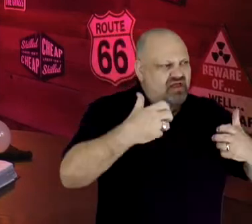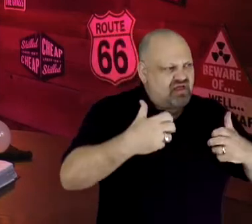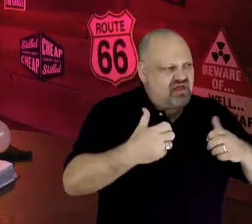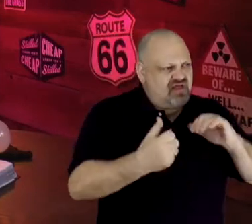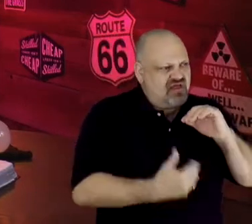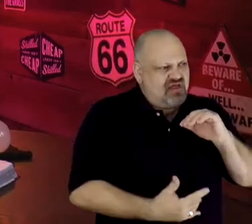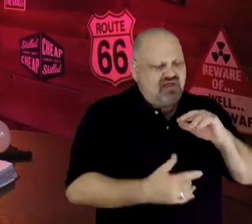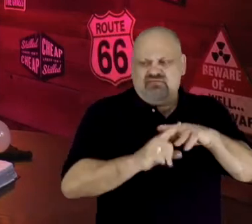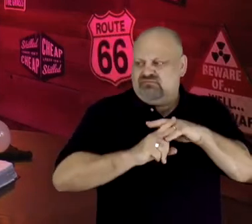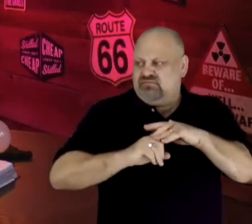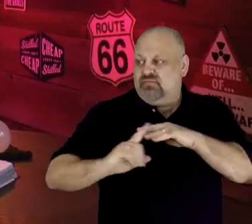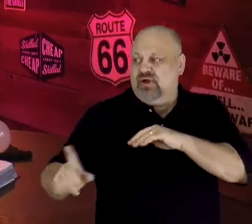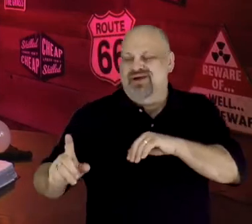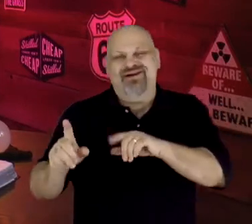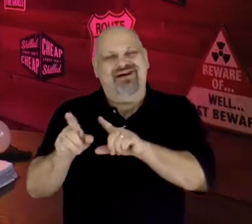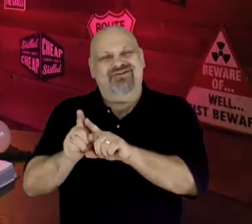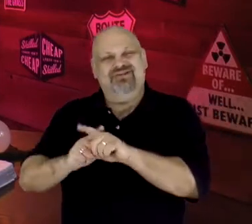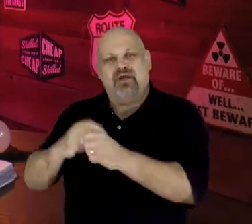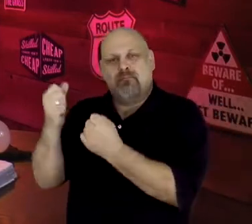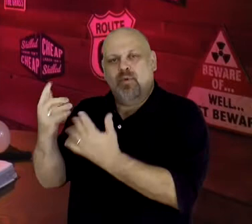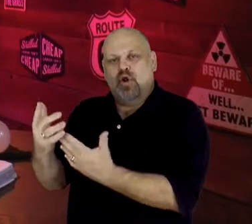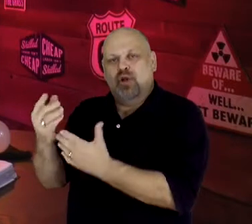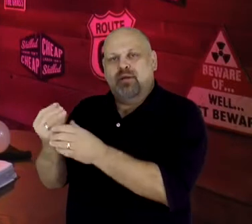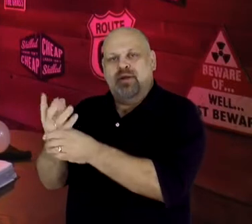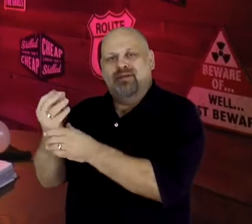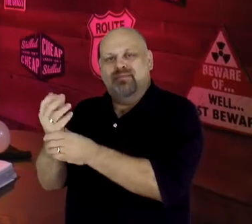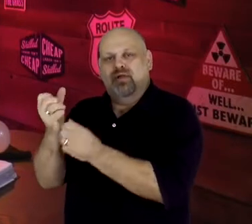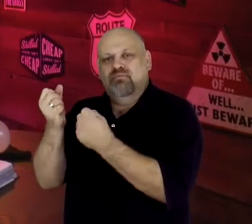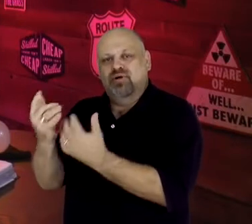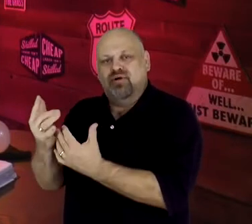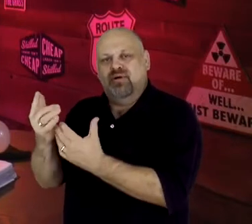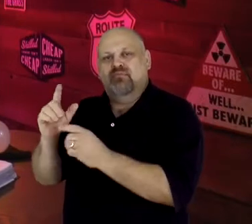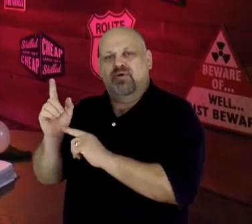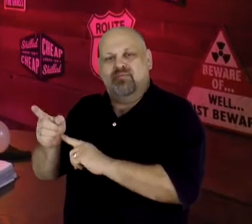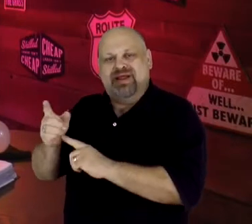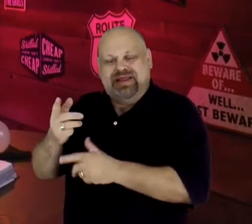burning bush moment, that helped keep Moses faithfully self-aware.